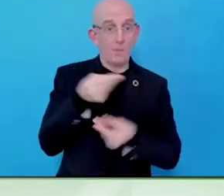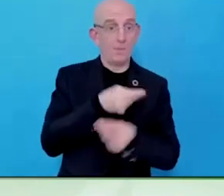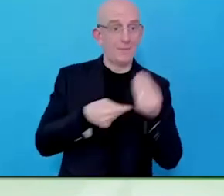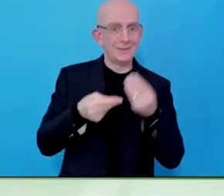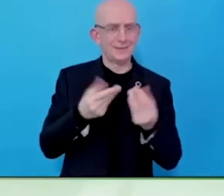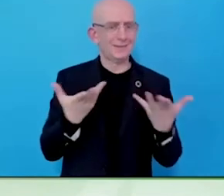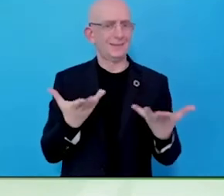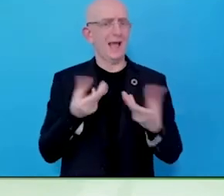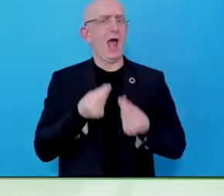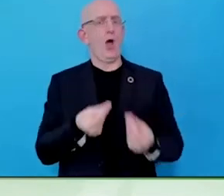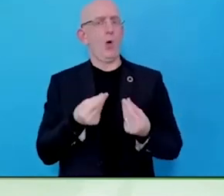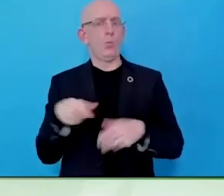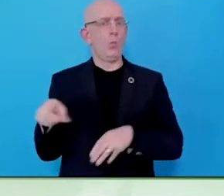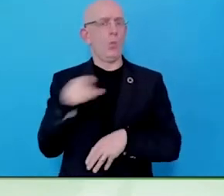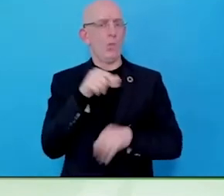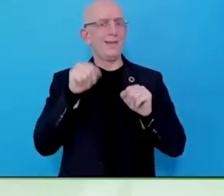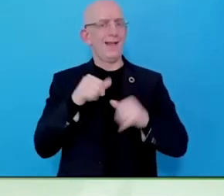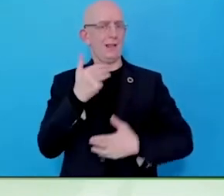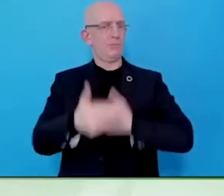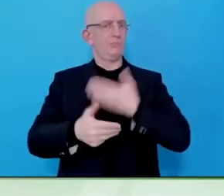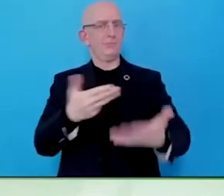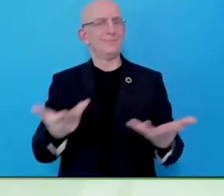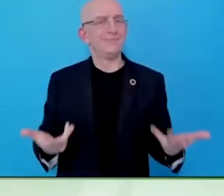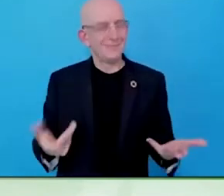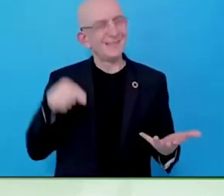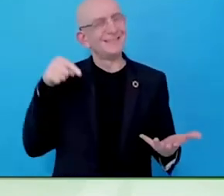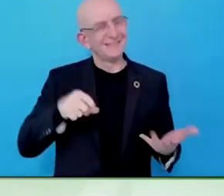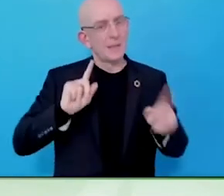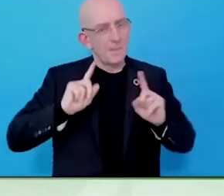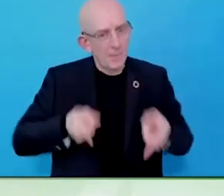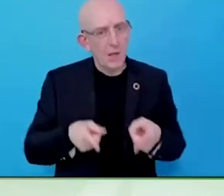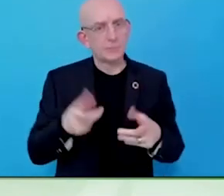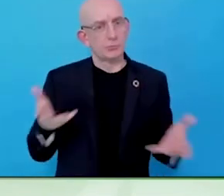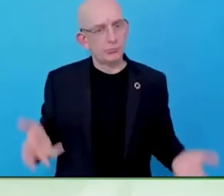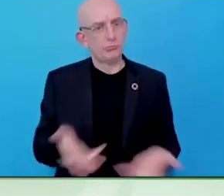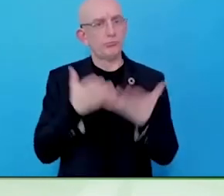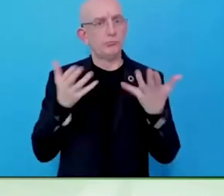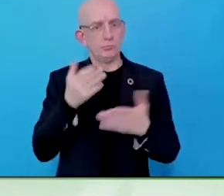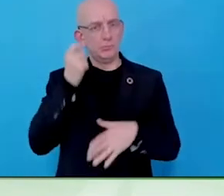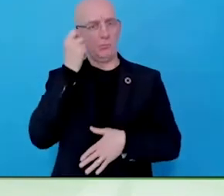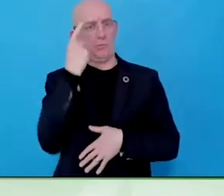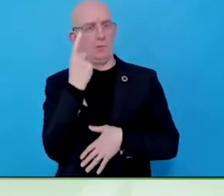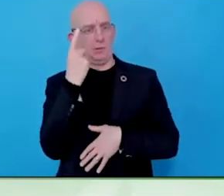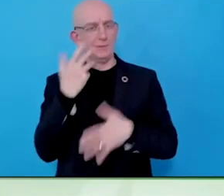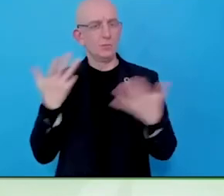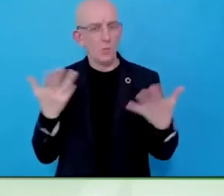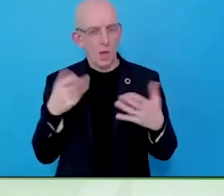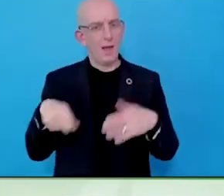we need to learn about business and the challenges and the barriers that business faces with disability or not.